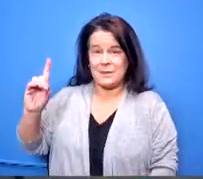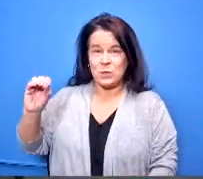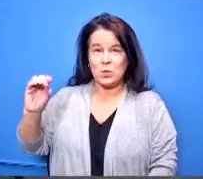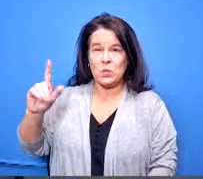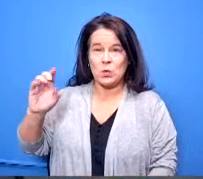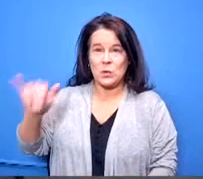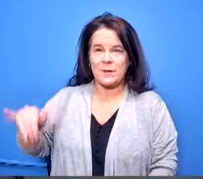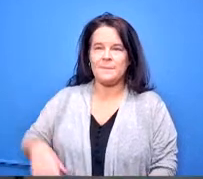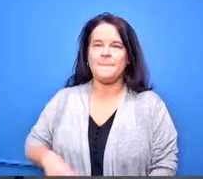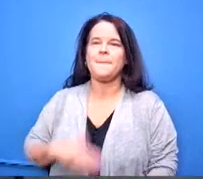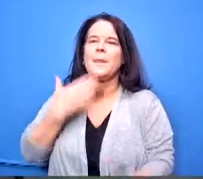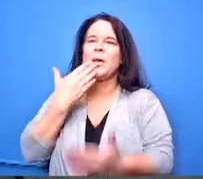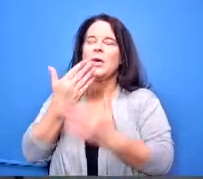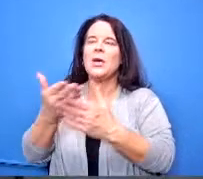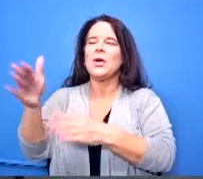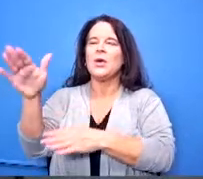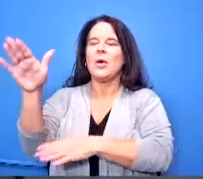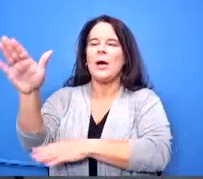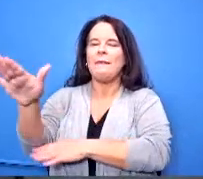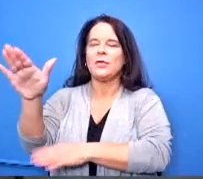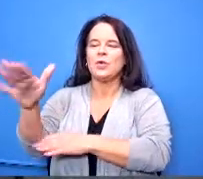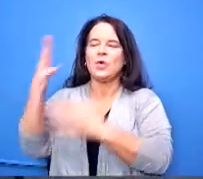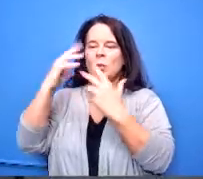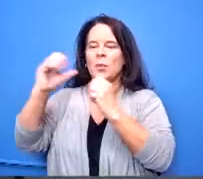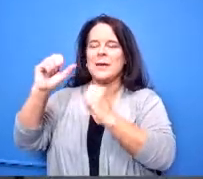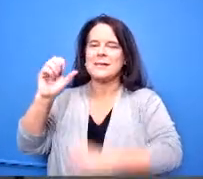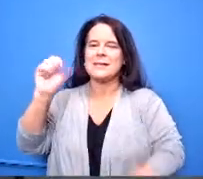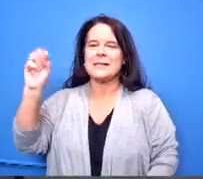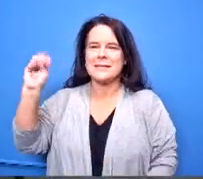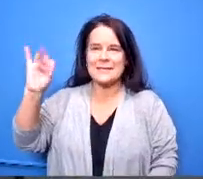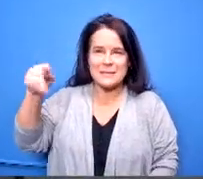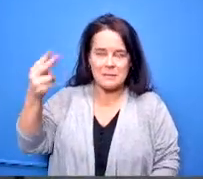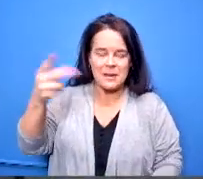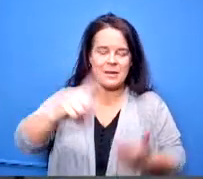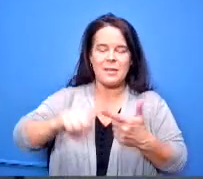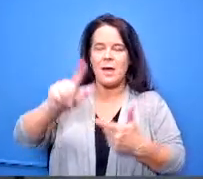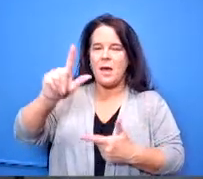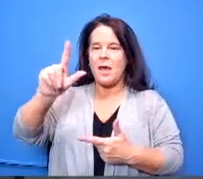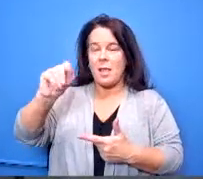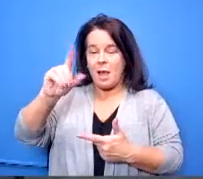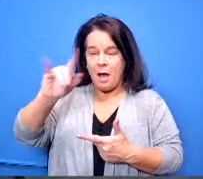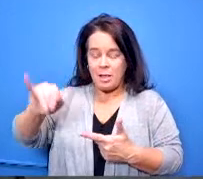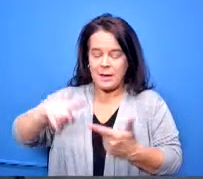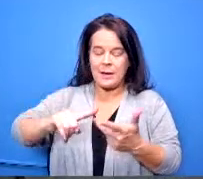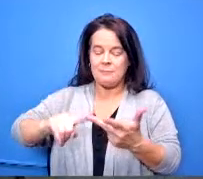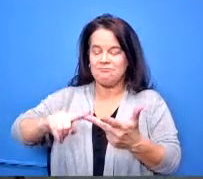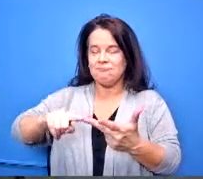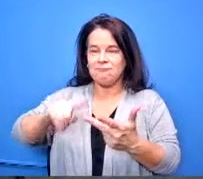good afternoon uh president smith dr lolly and board members um i have a presentation that i